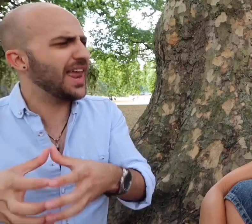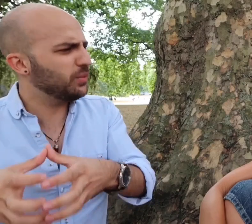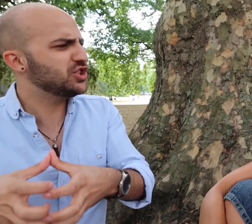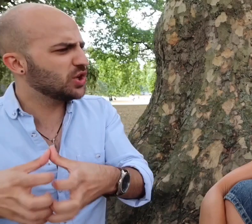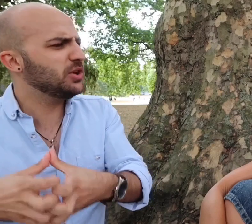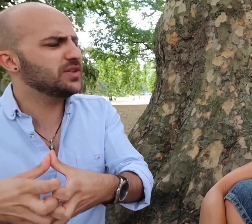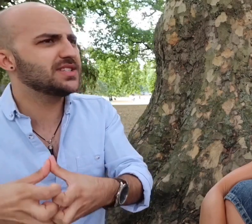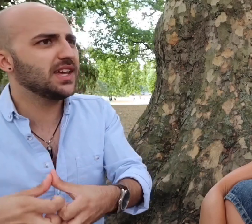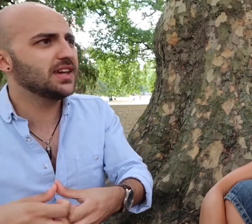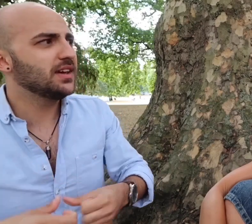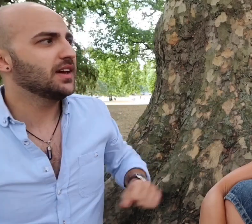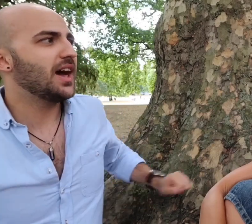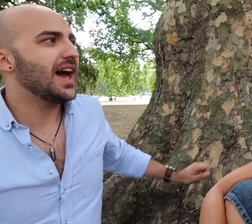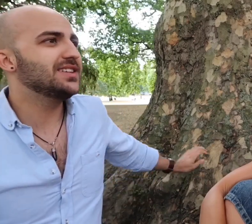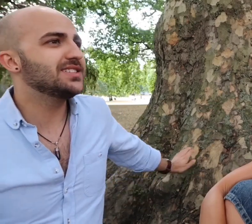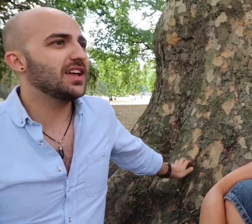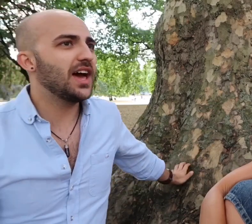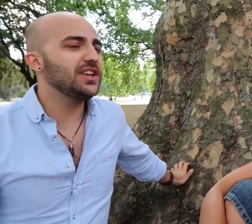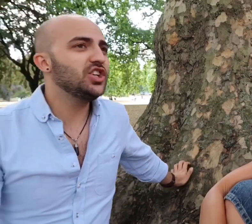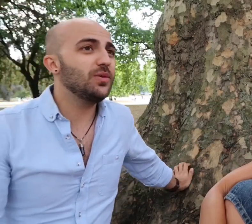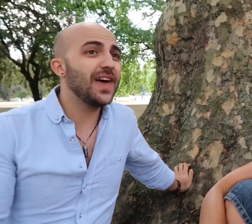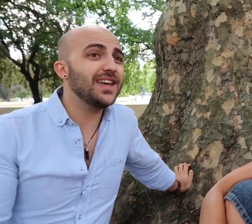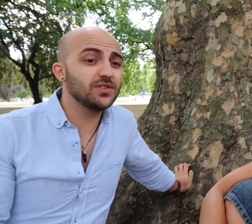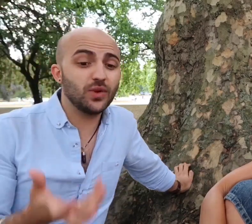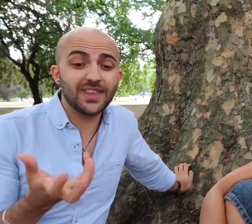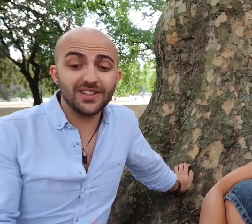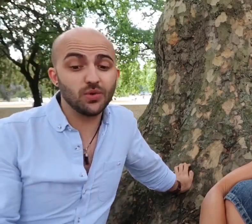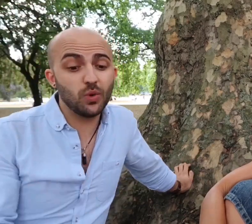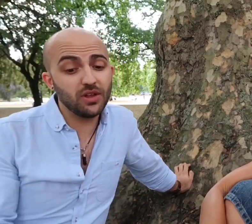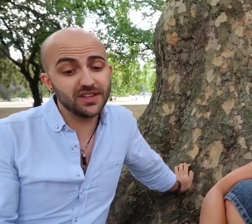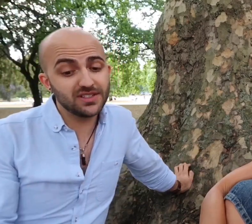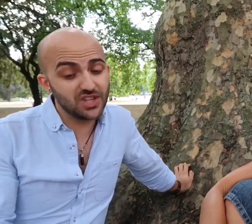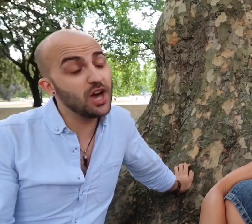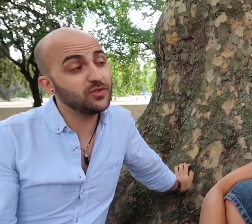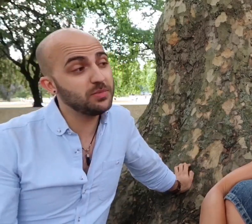the sign language community and you know that is that is a world that deserves to be